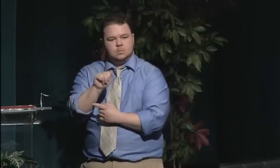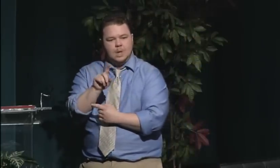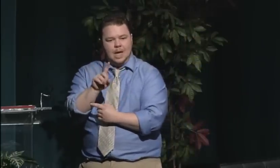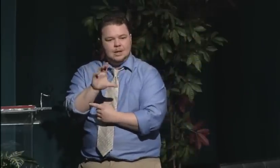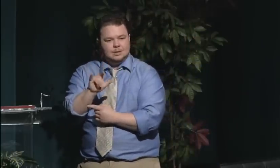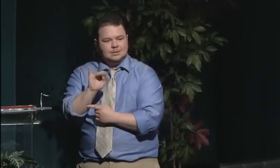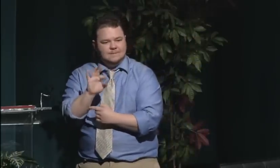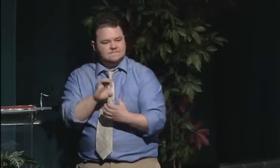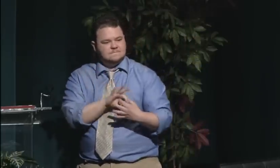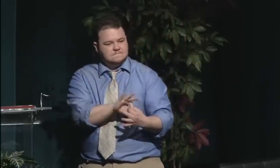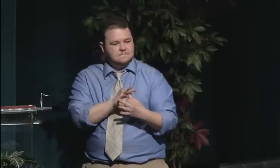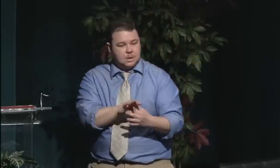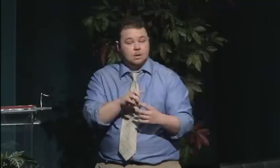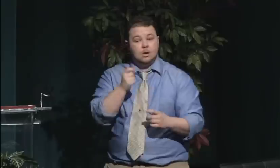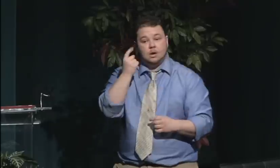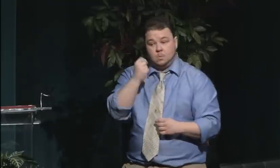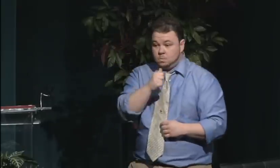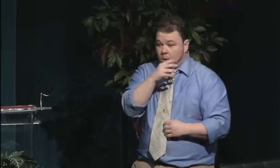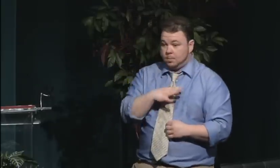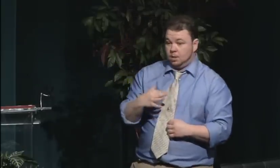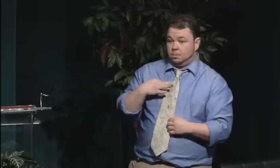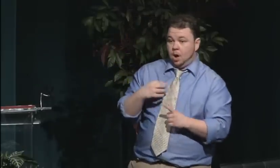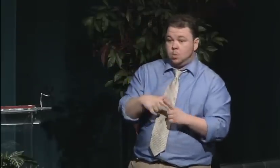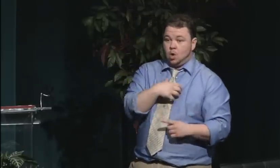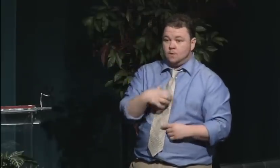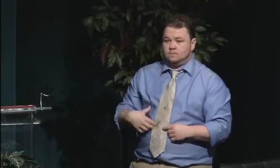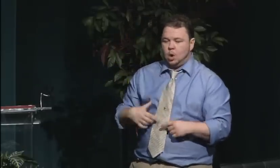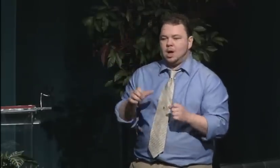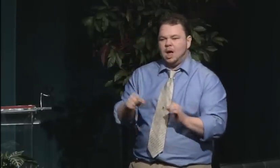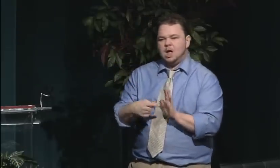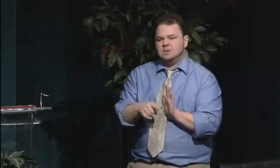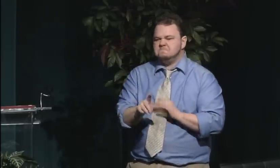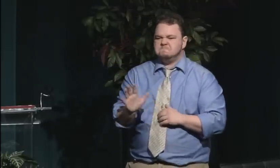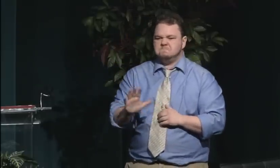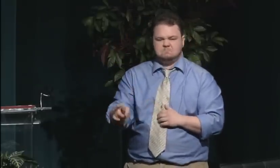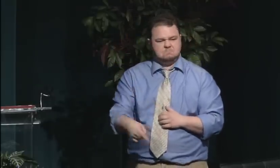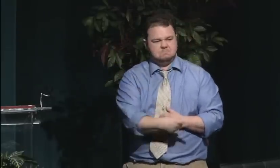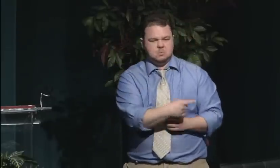So what was left for women